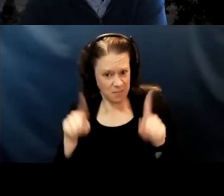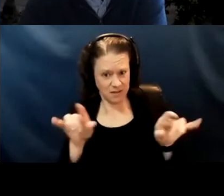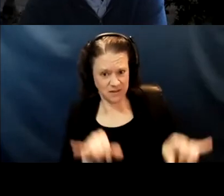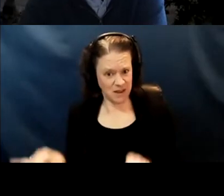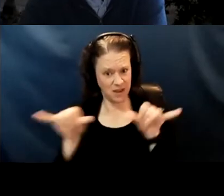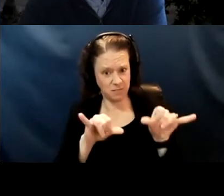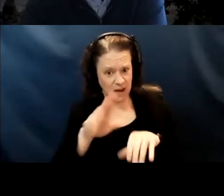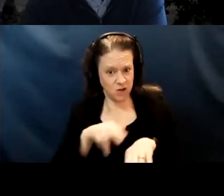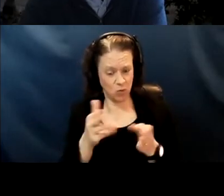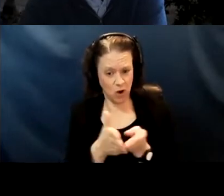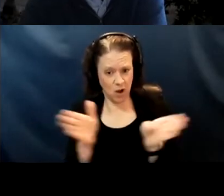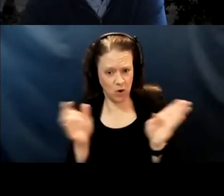as kind of an outlier in that regard?